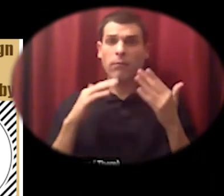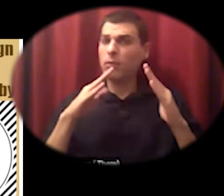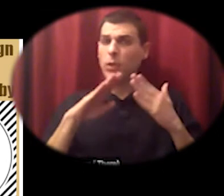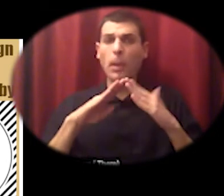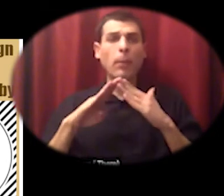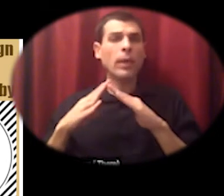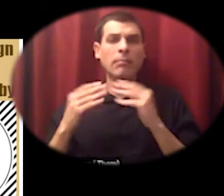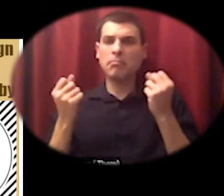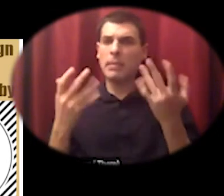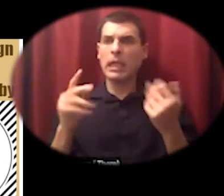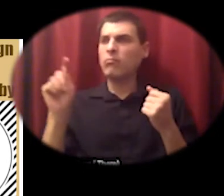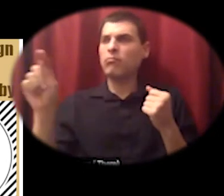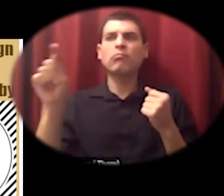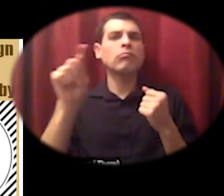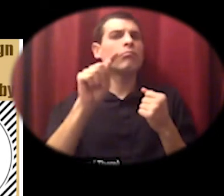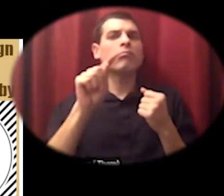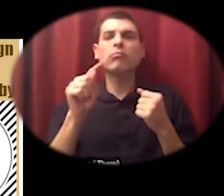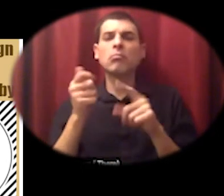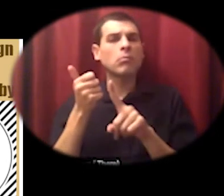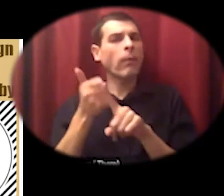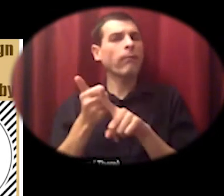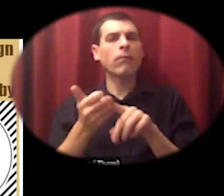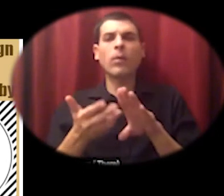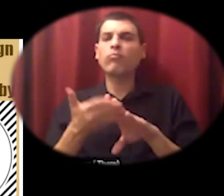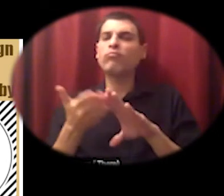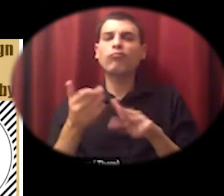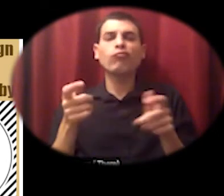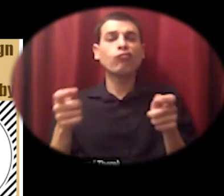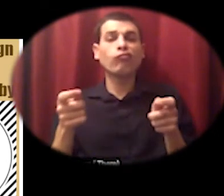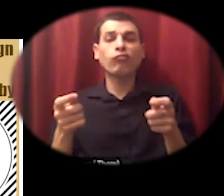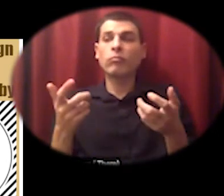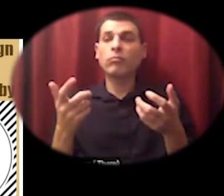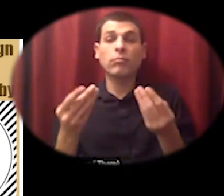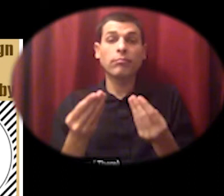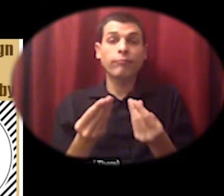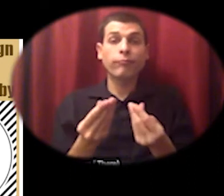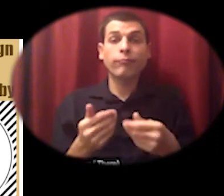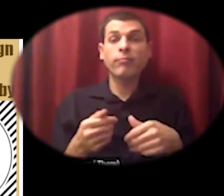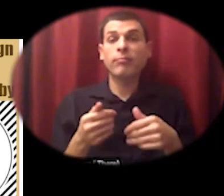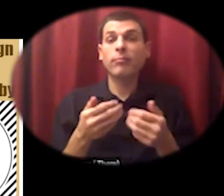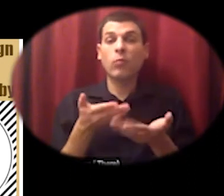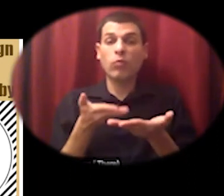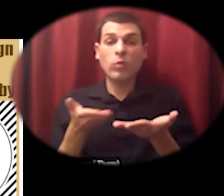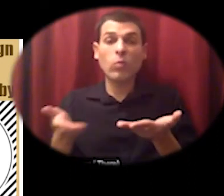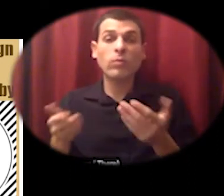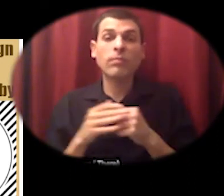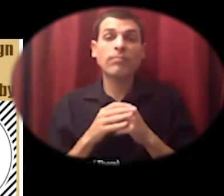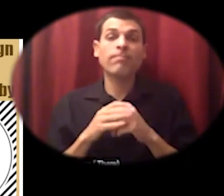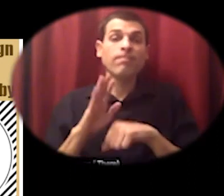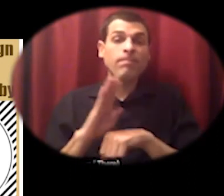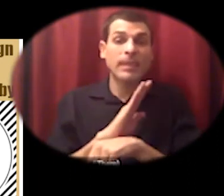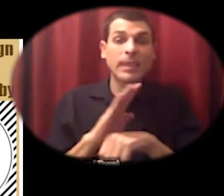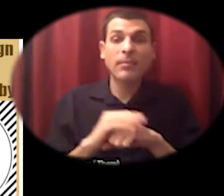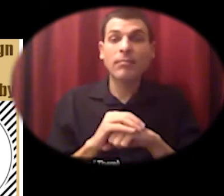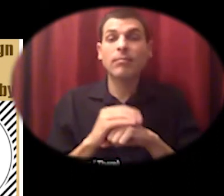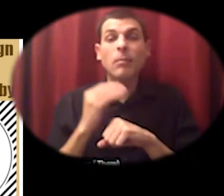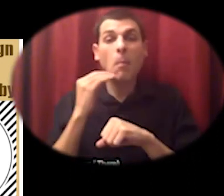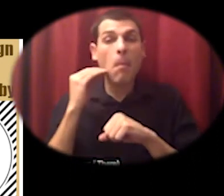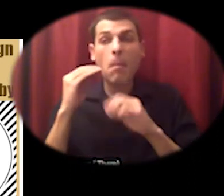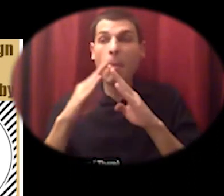their natural resources their businesses their homes and so much more